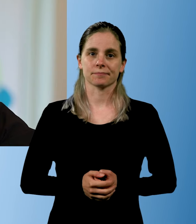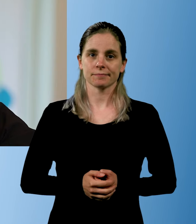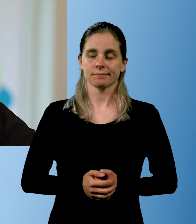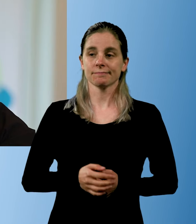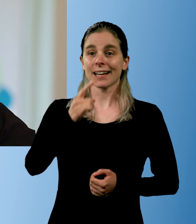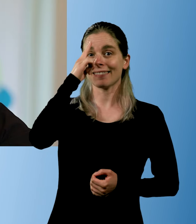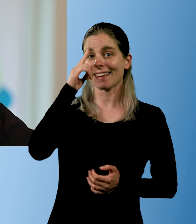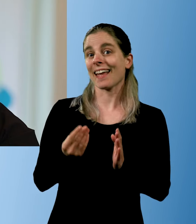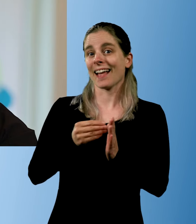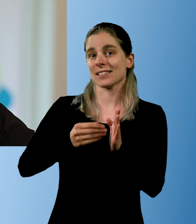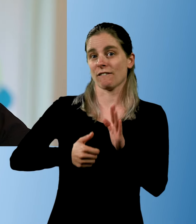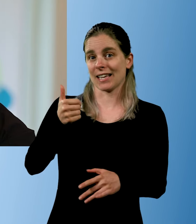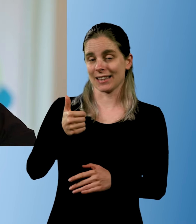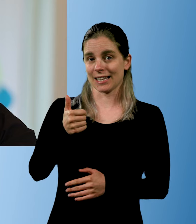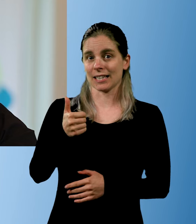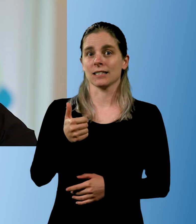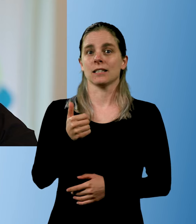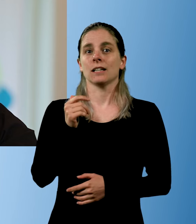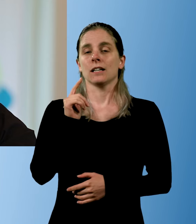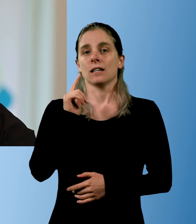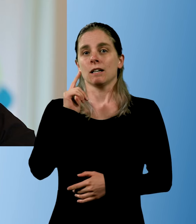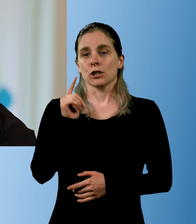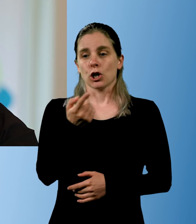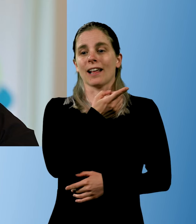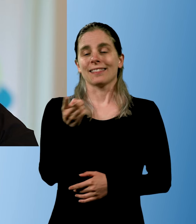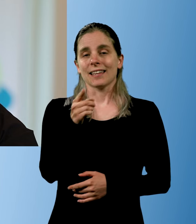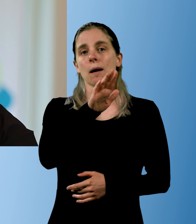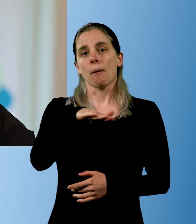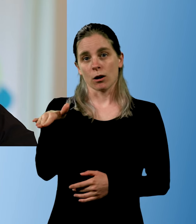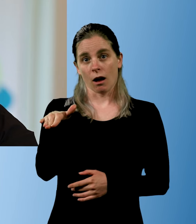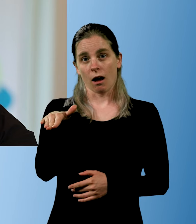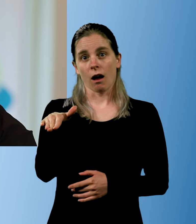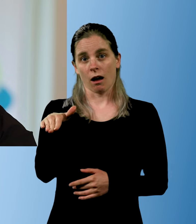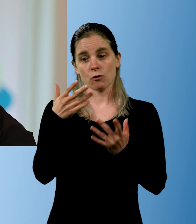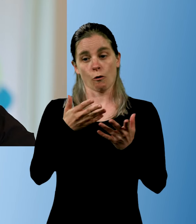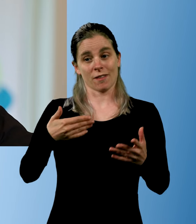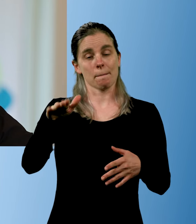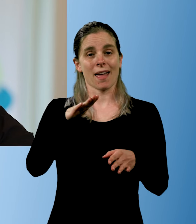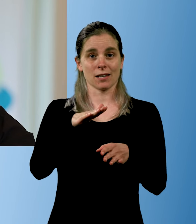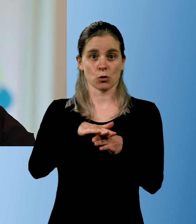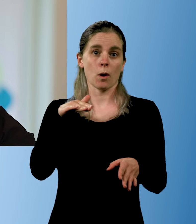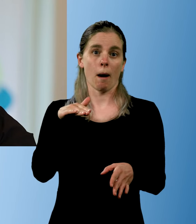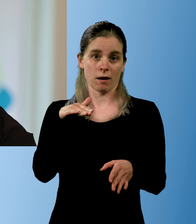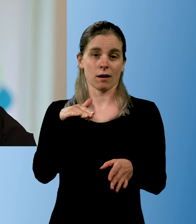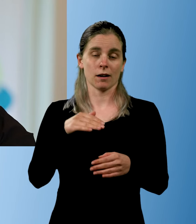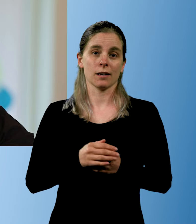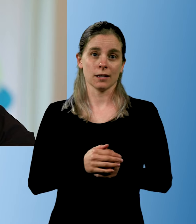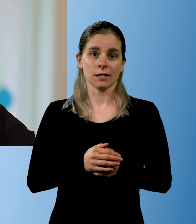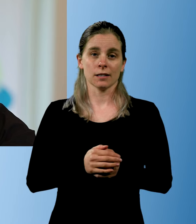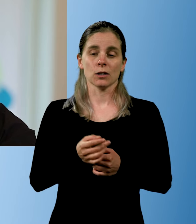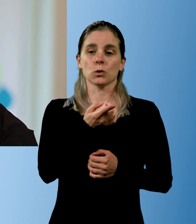I think it's important because these children are more vulnerable.